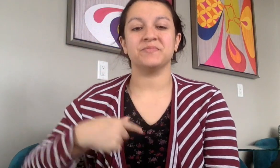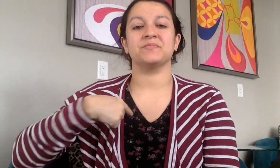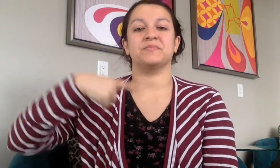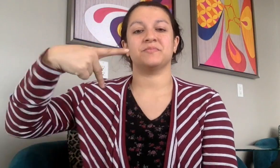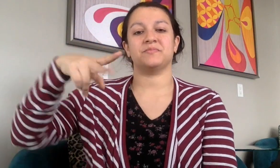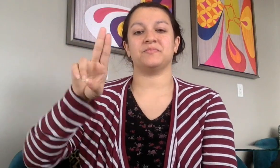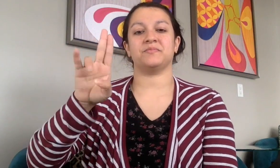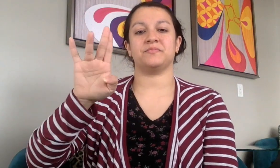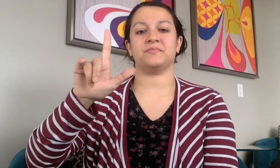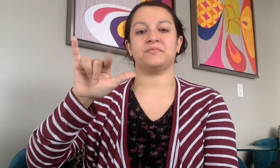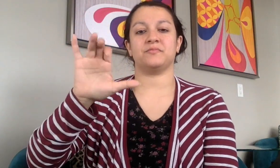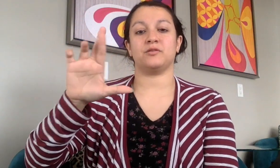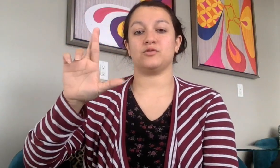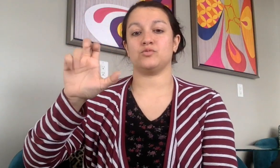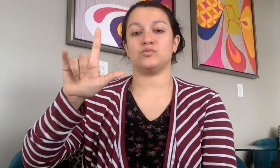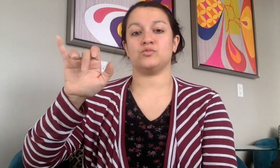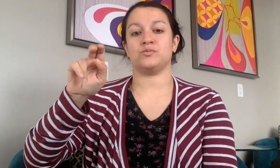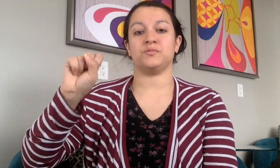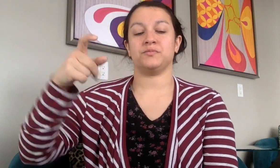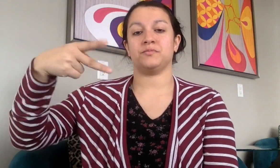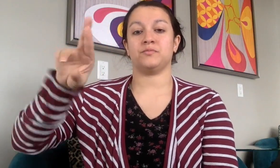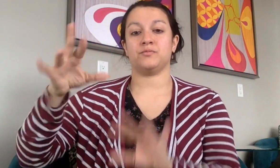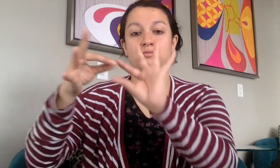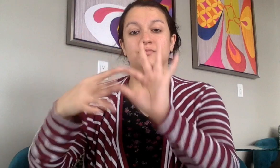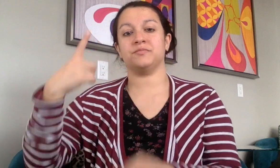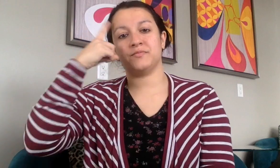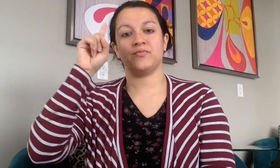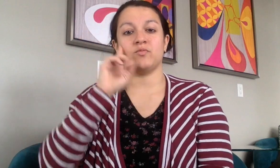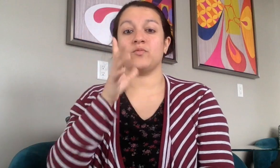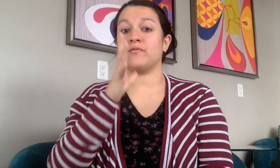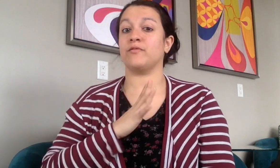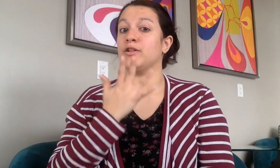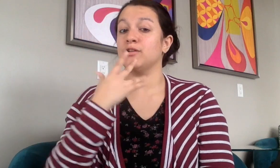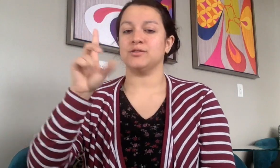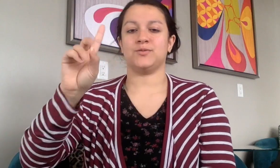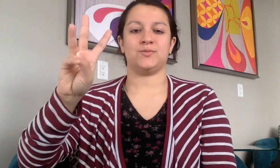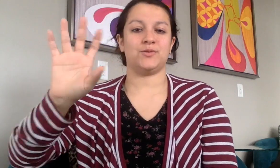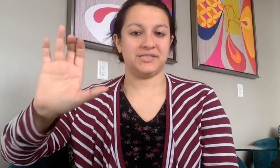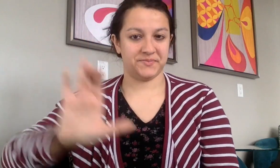Deaf Women of Color (DWC) Public Relations Coordinator